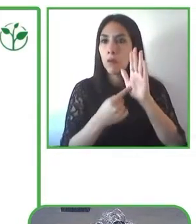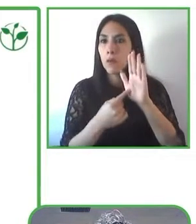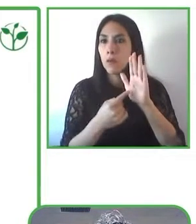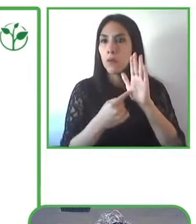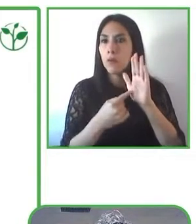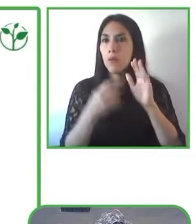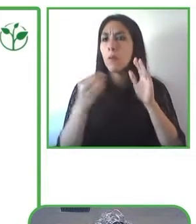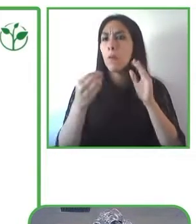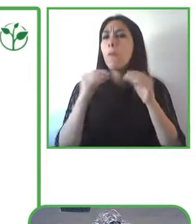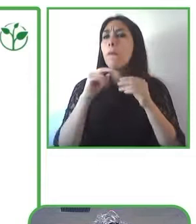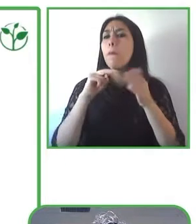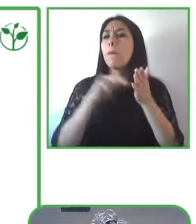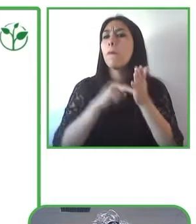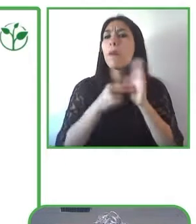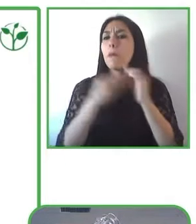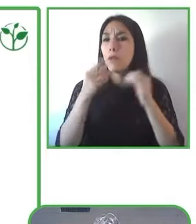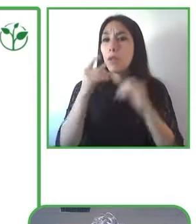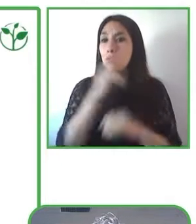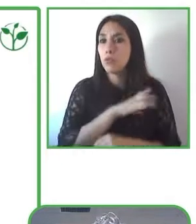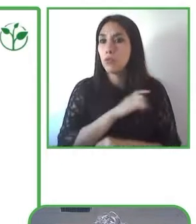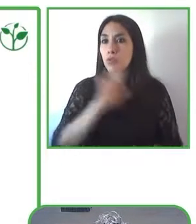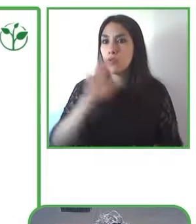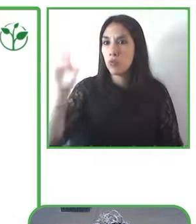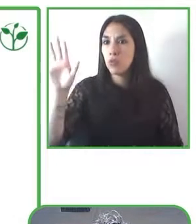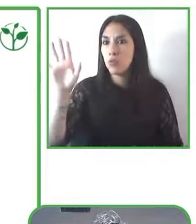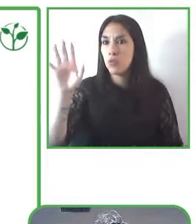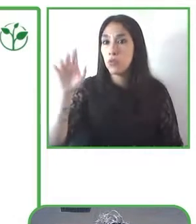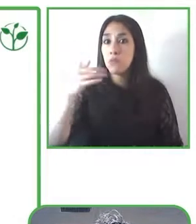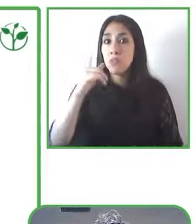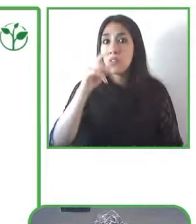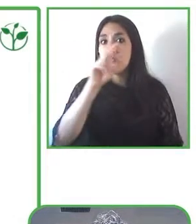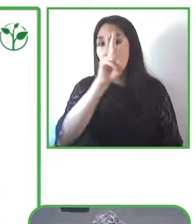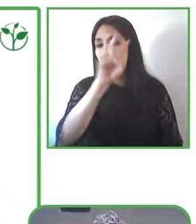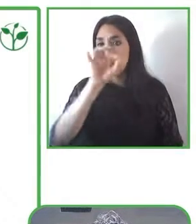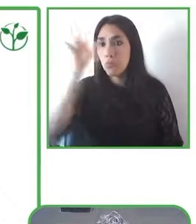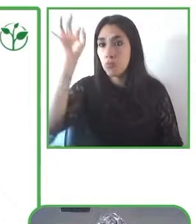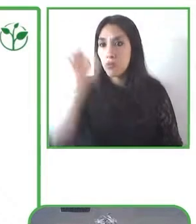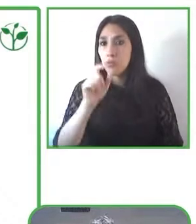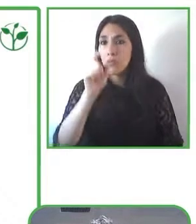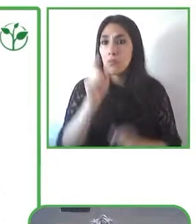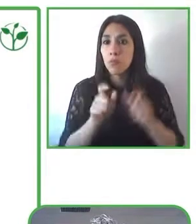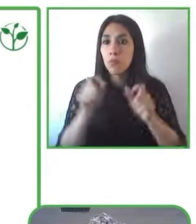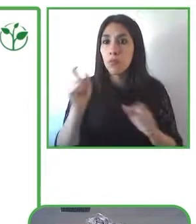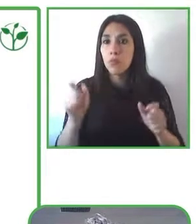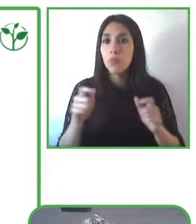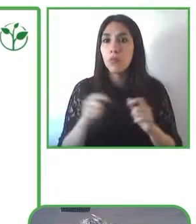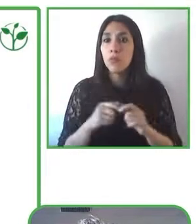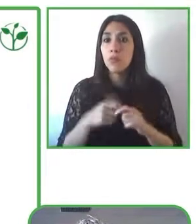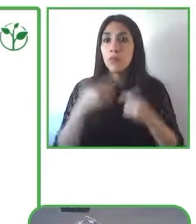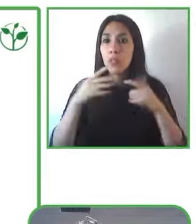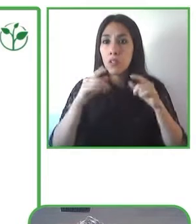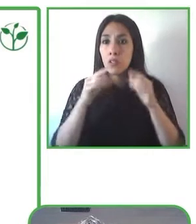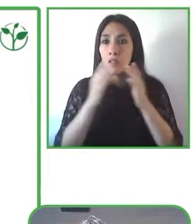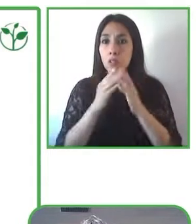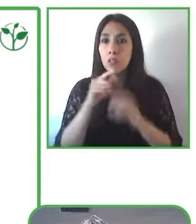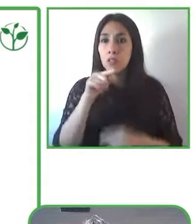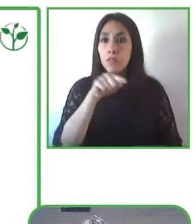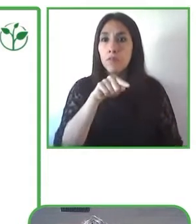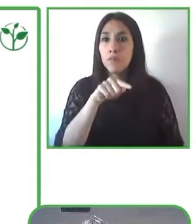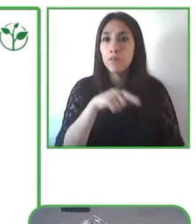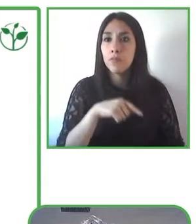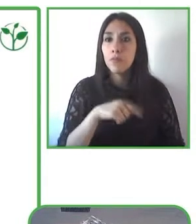in Chile 20 percent of the population according to the latest study on disabilities has some type of